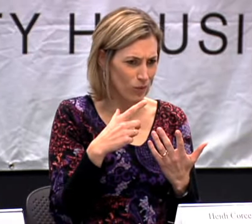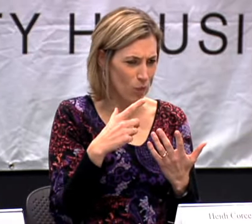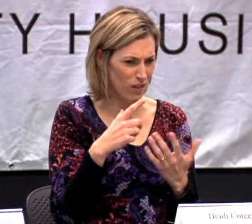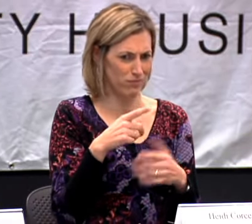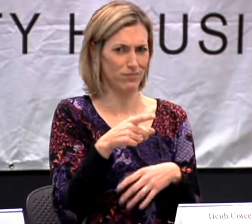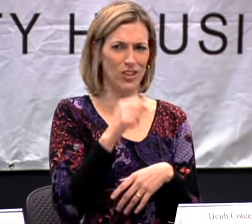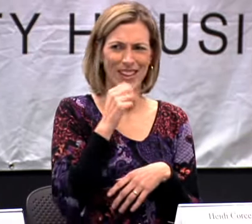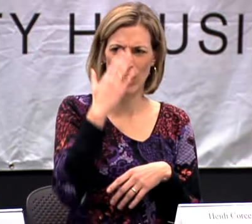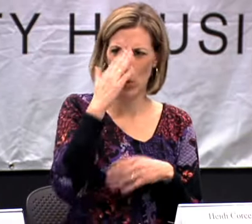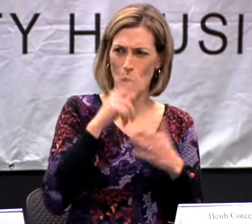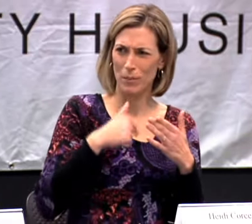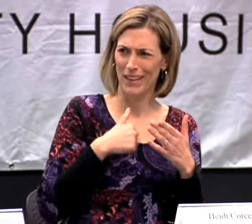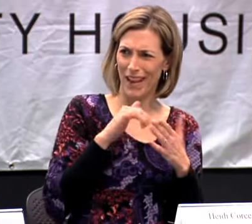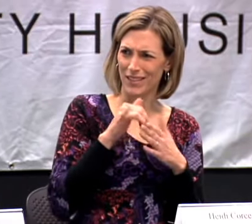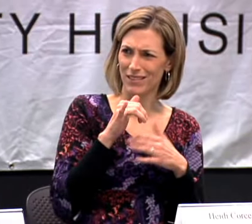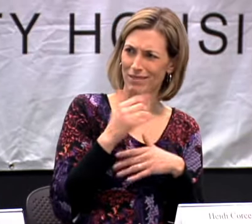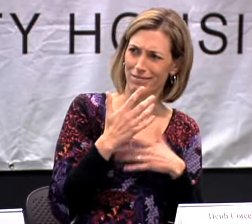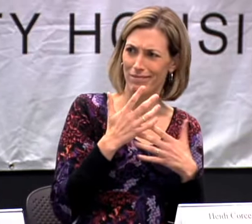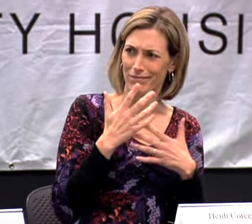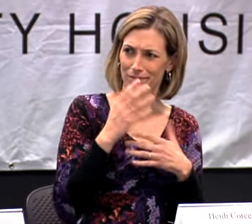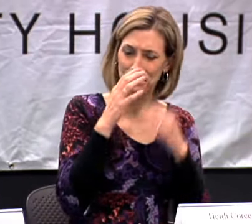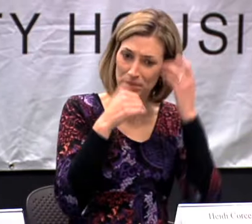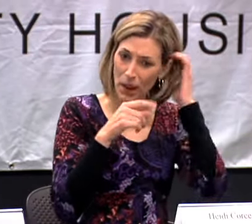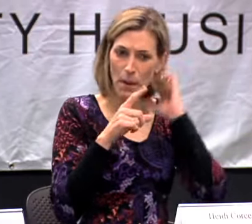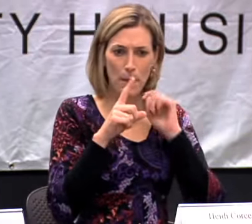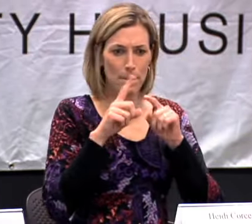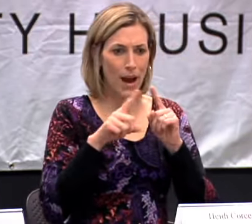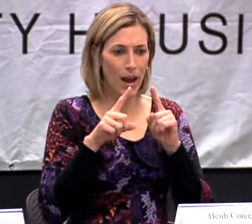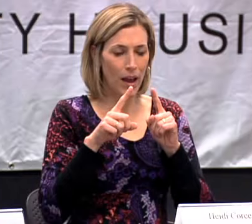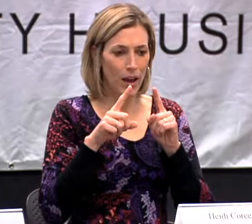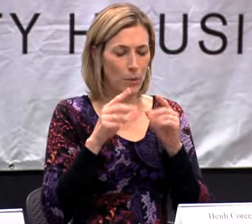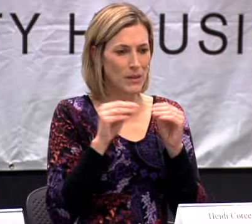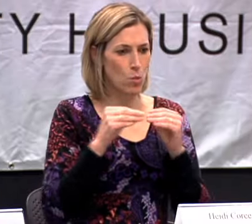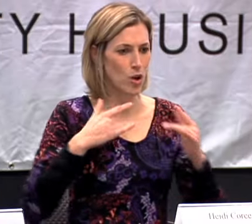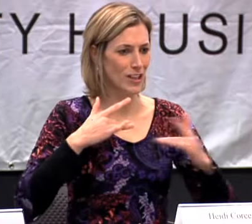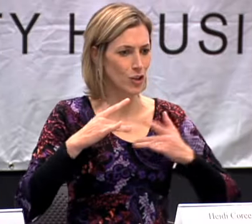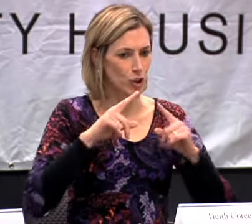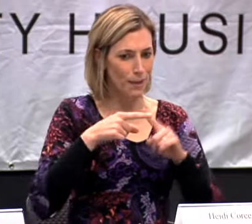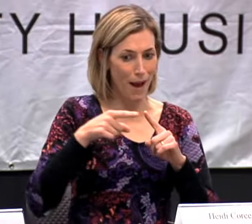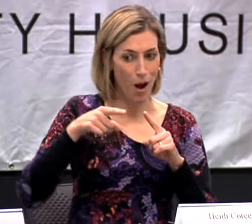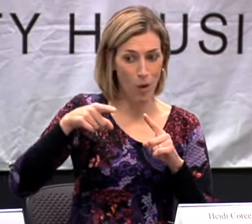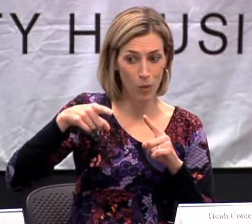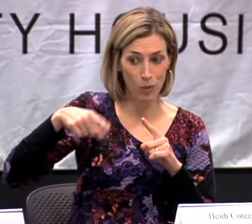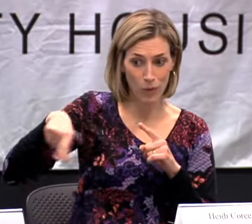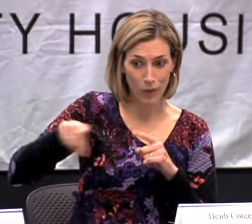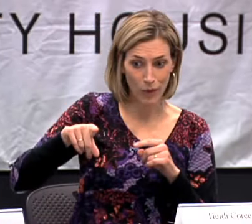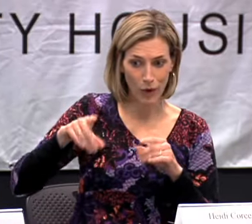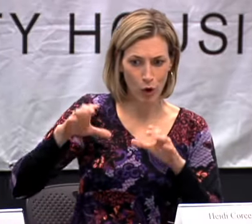UPSET. I WAS THINKING SHE DOESN'T KNOW ME. BUT I WAS MORE CONCERNED